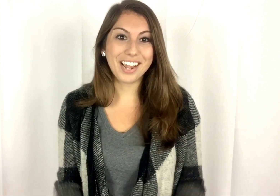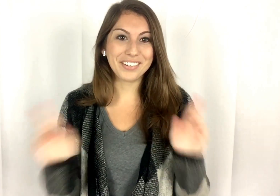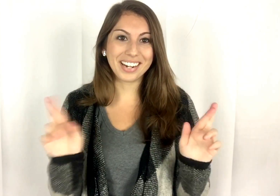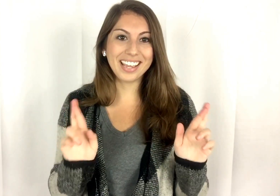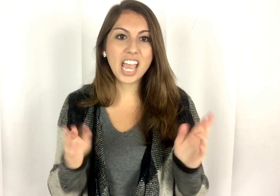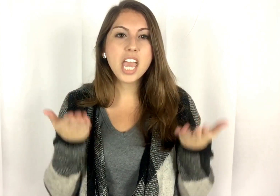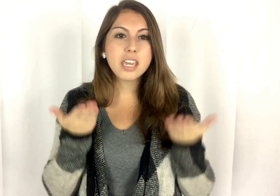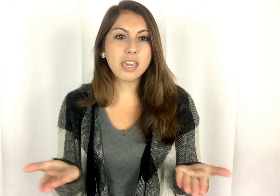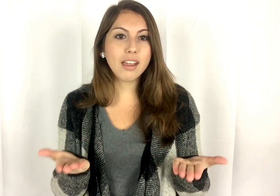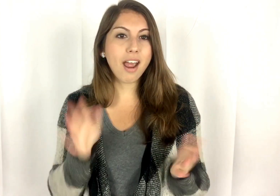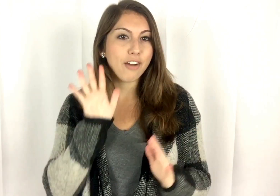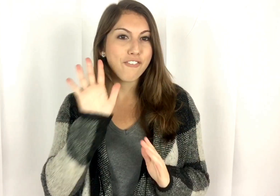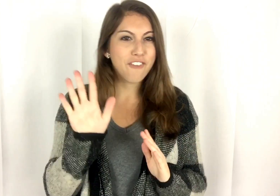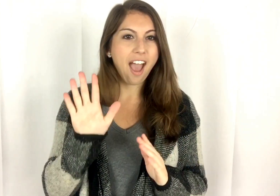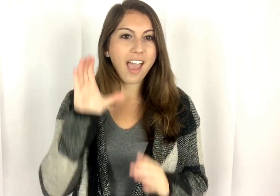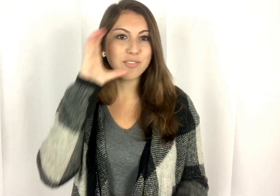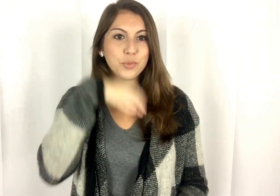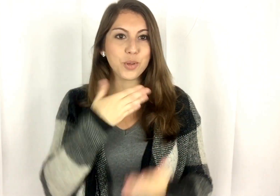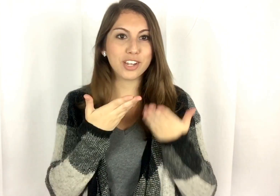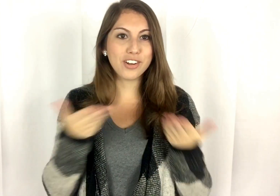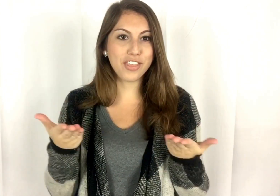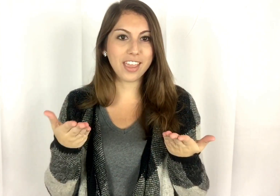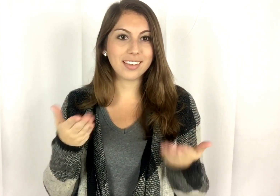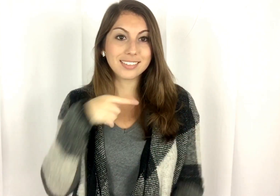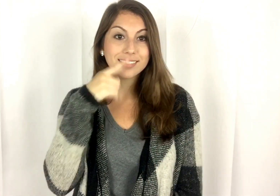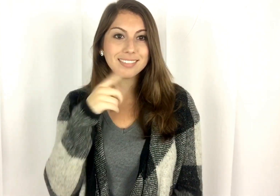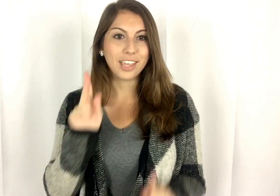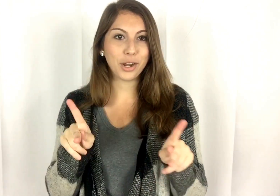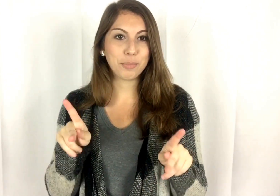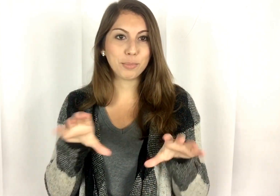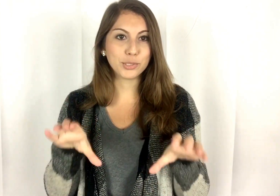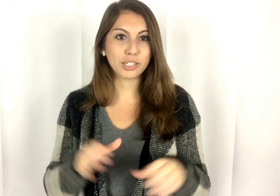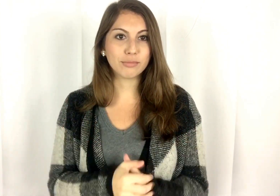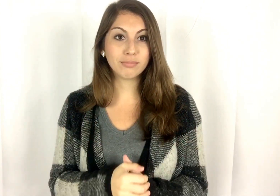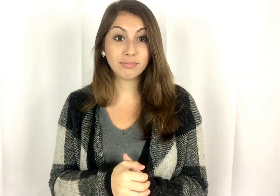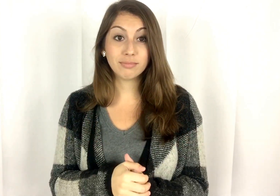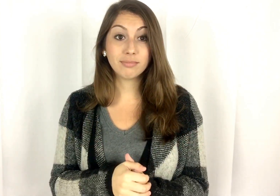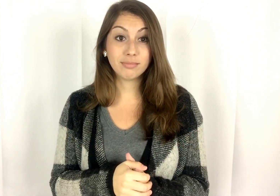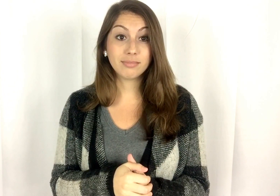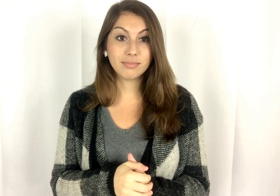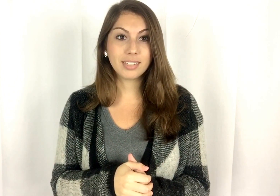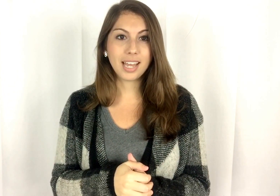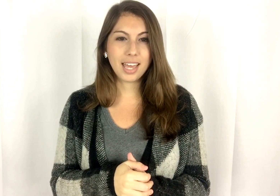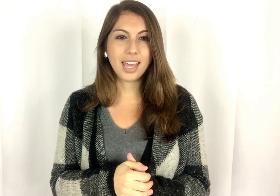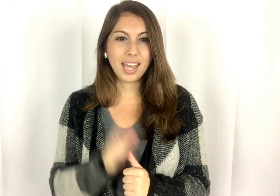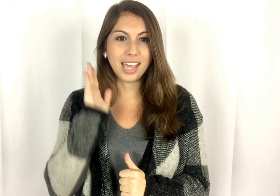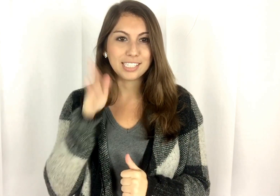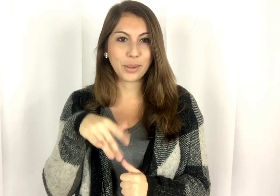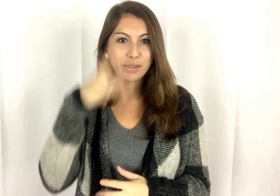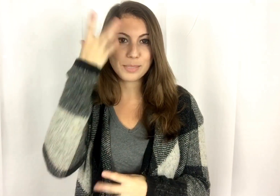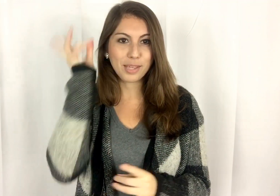Are you ready here are five weird things hearing people do? It's going to be